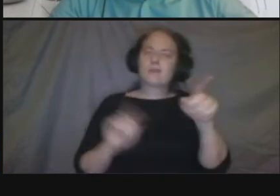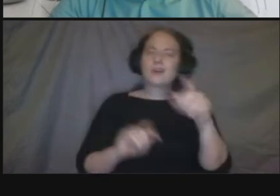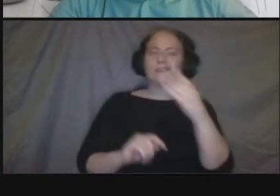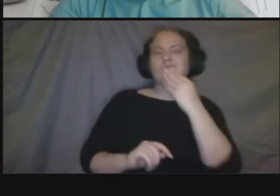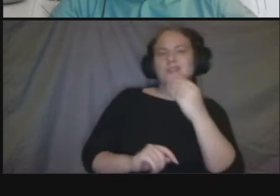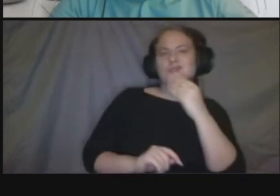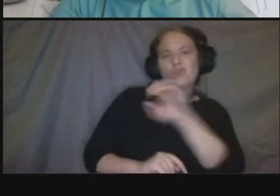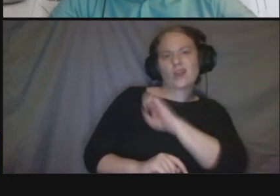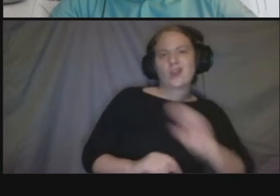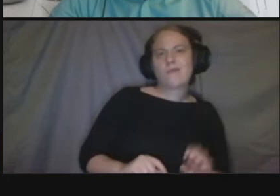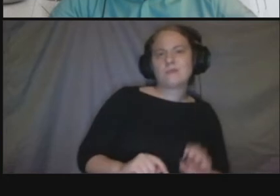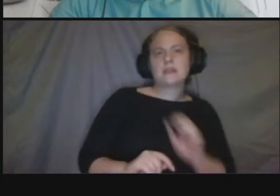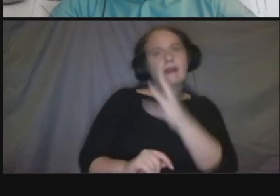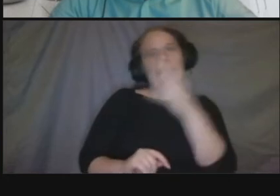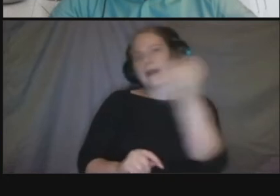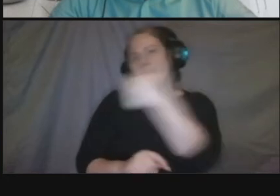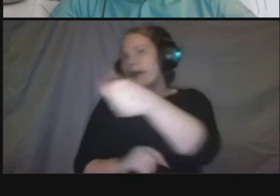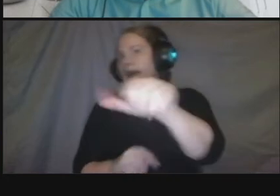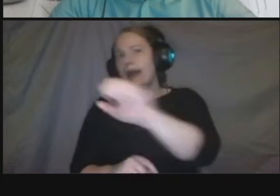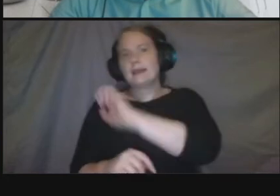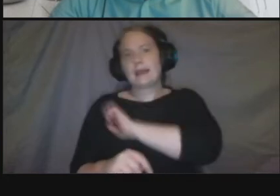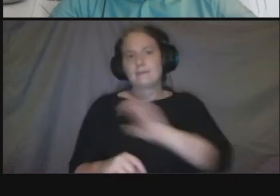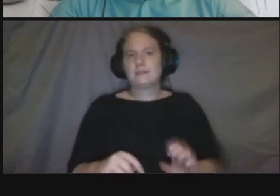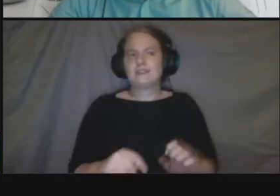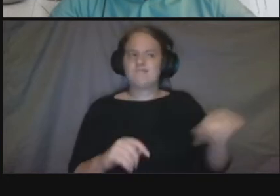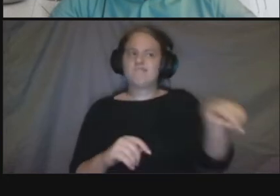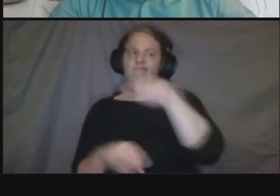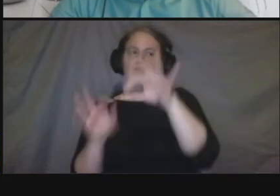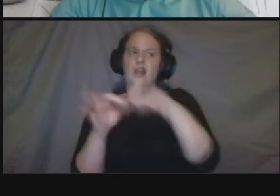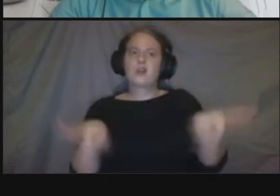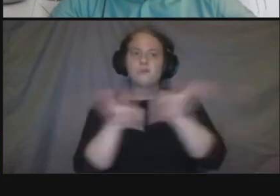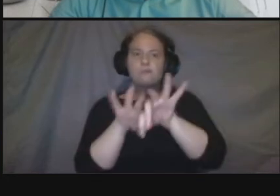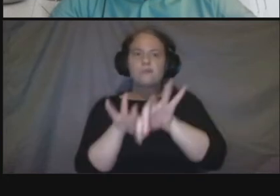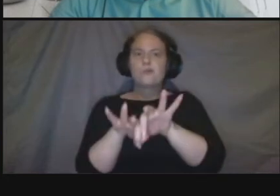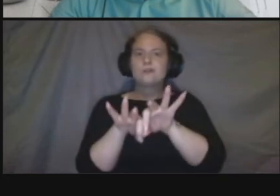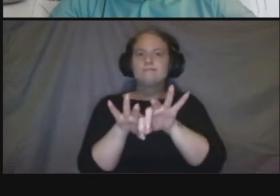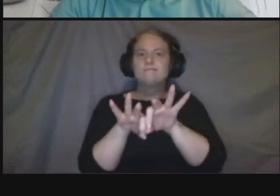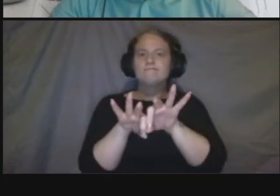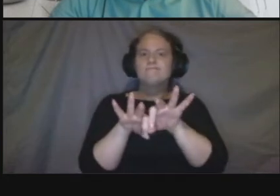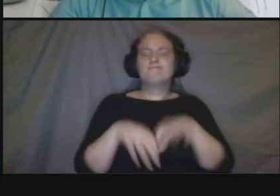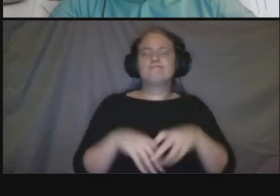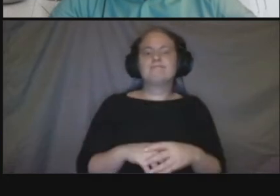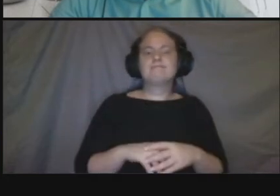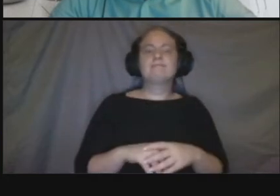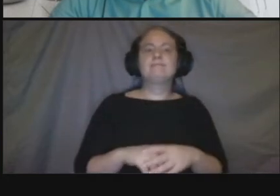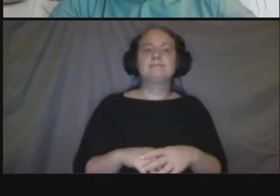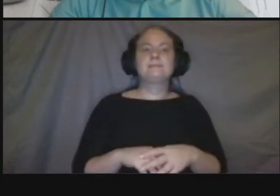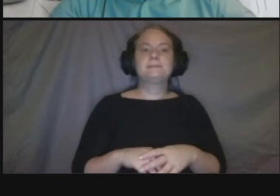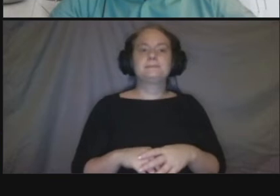that are adjacent to the corridor okay thank you the next question what is appropriate lighting